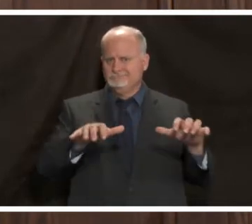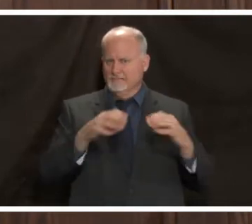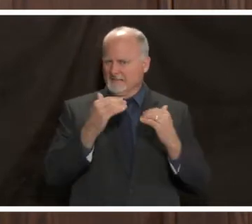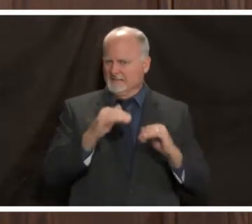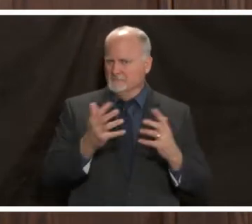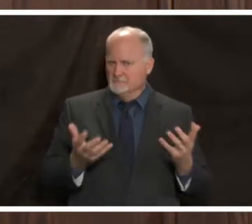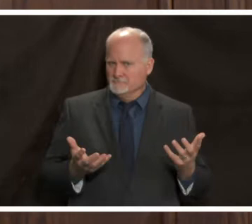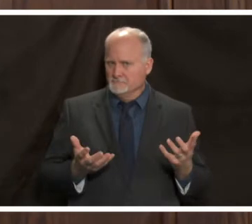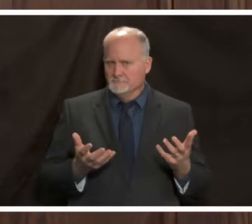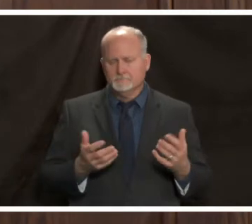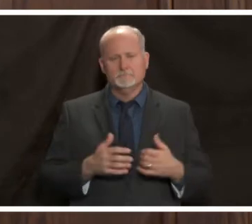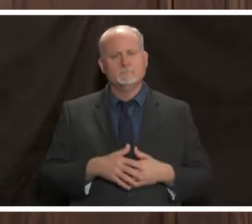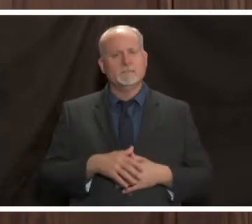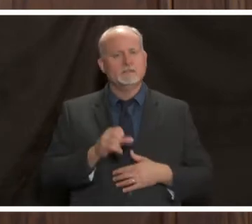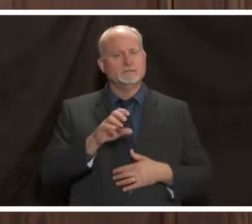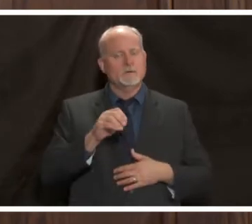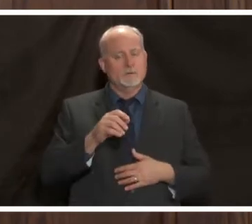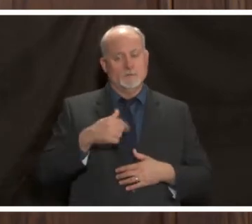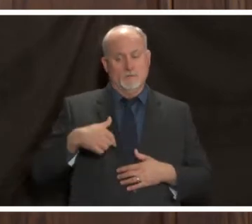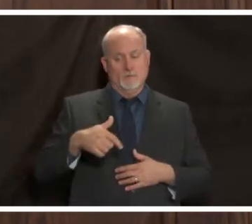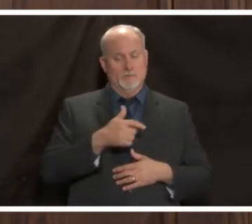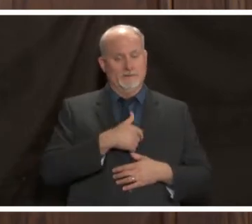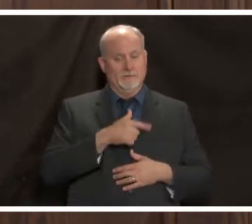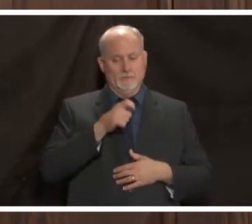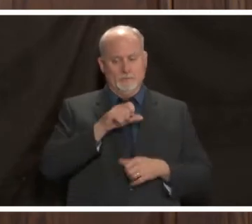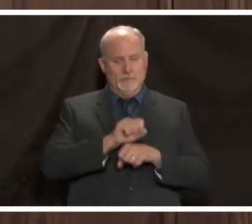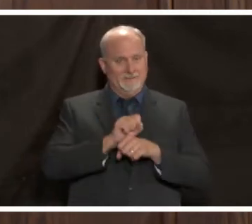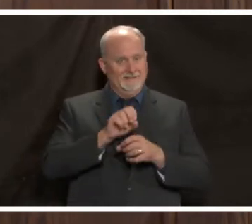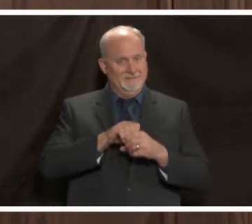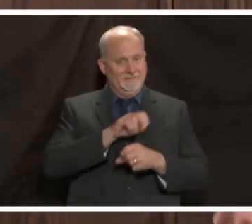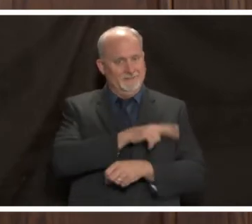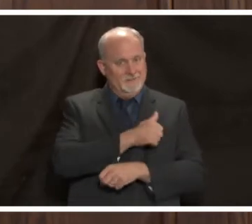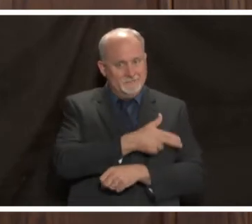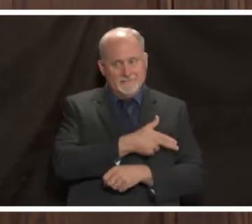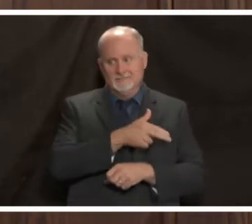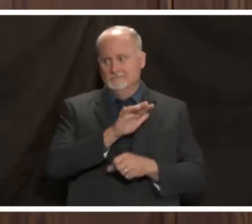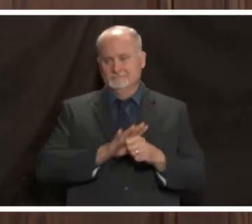all of us in the health care system and and throughout the state are going to have to